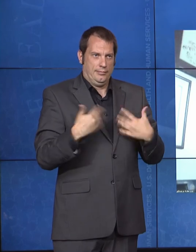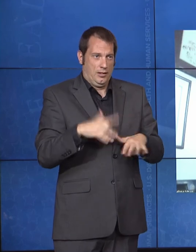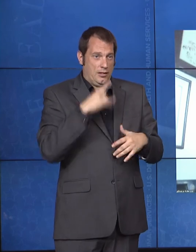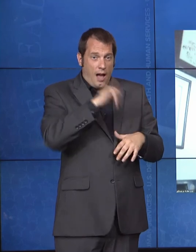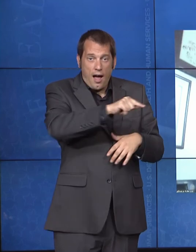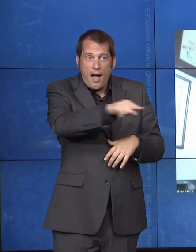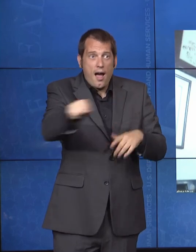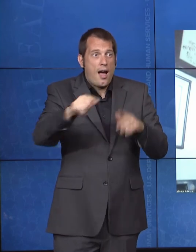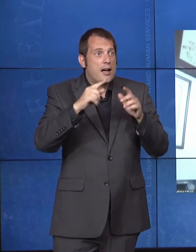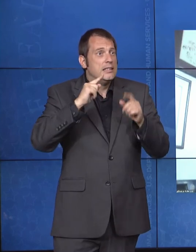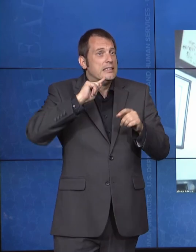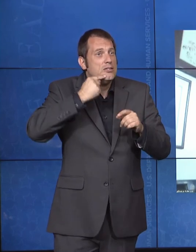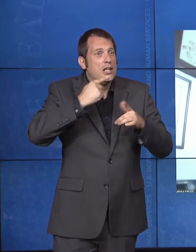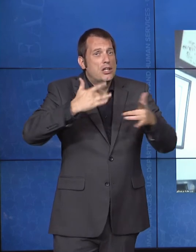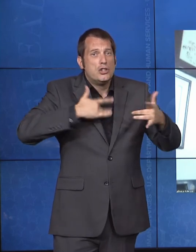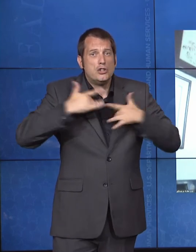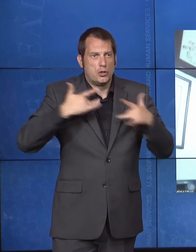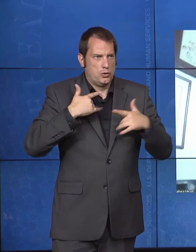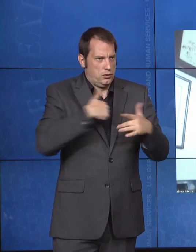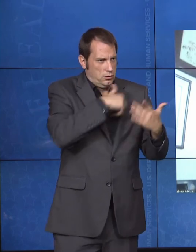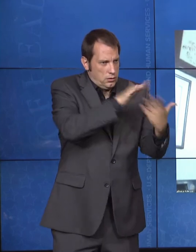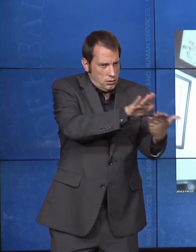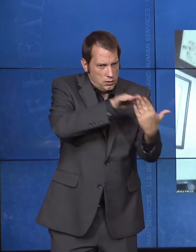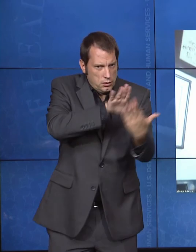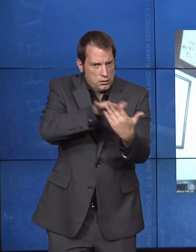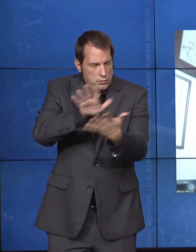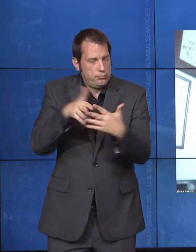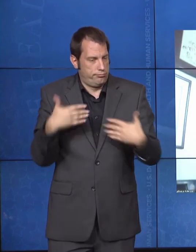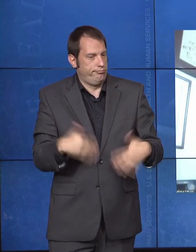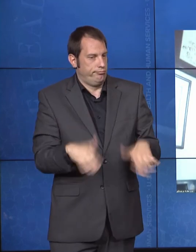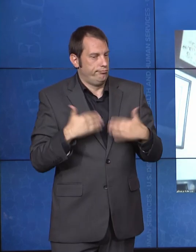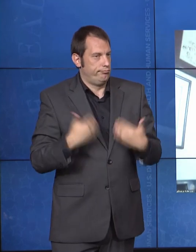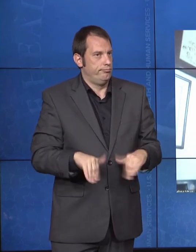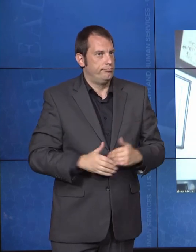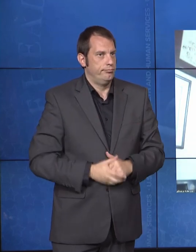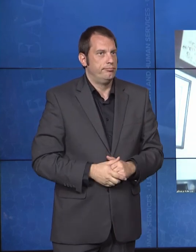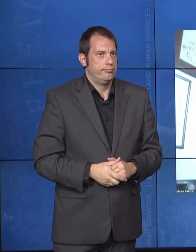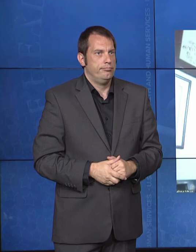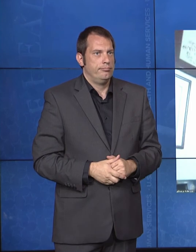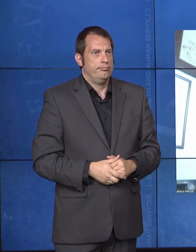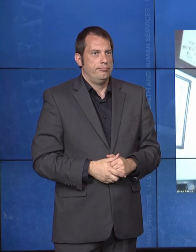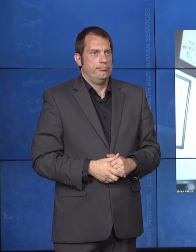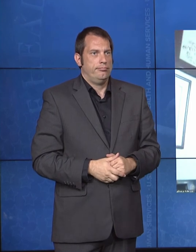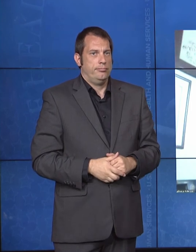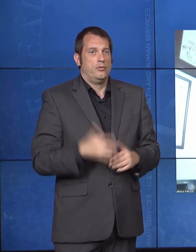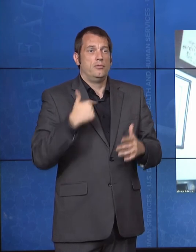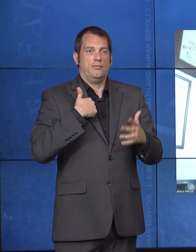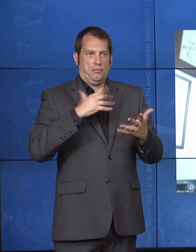So, as we formally close, I've got just a few things to share here starting off with